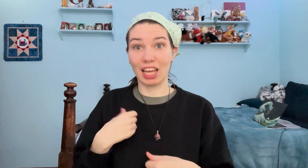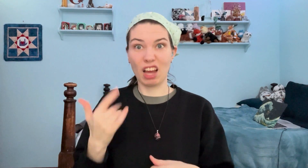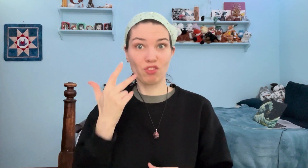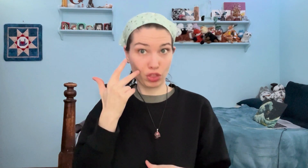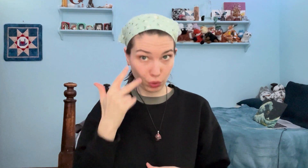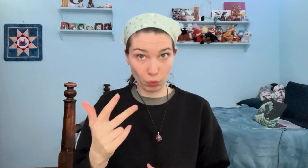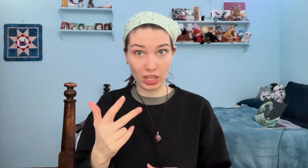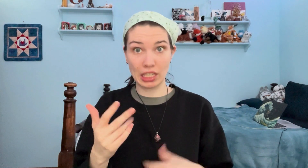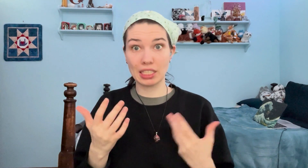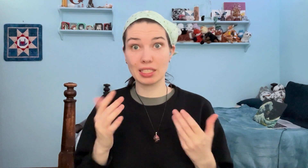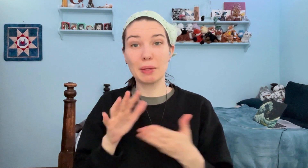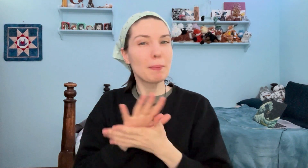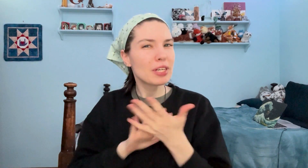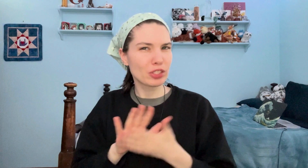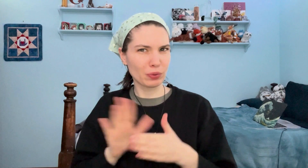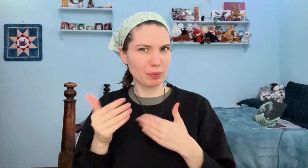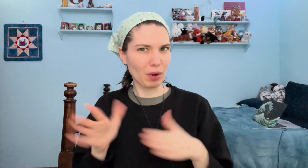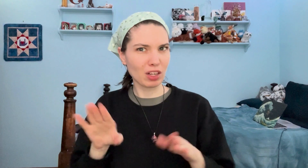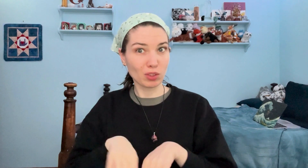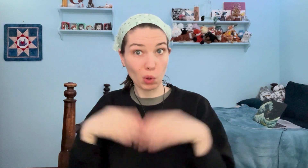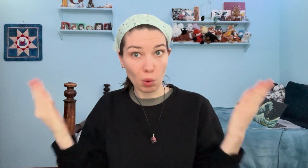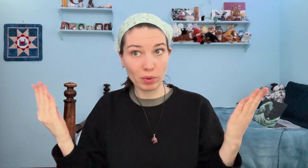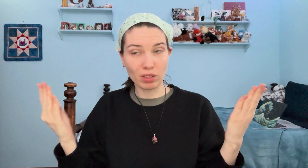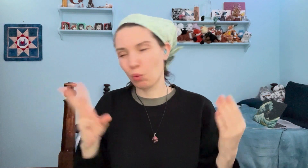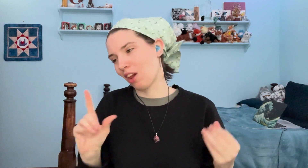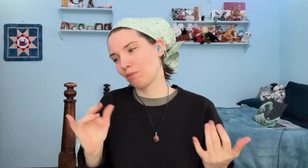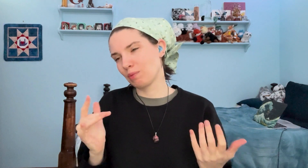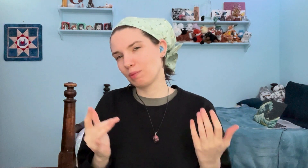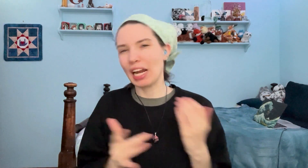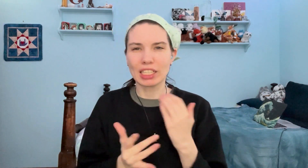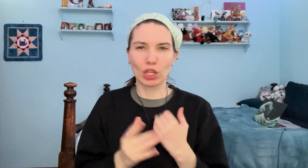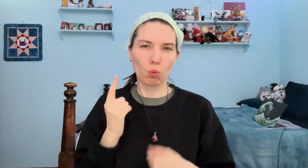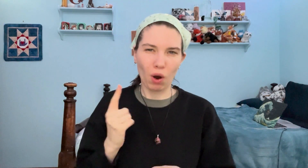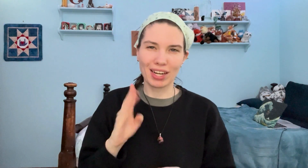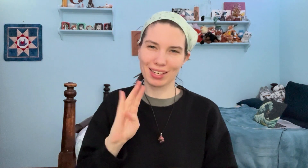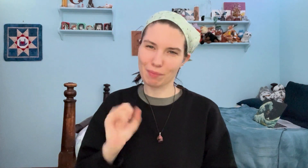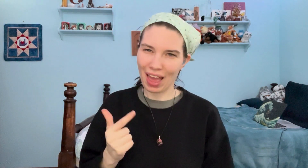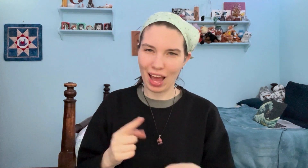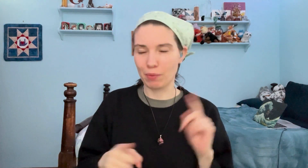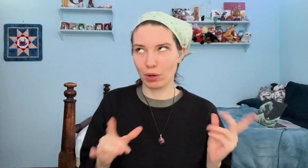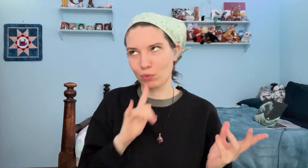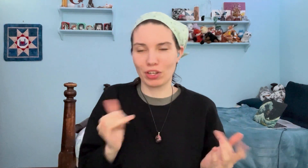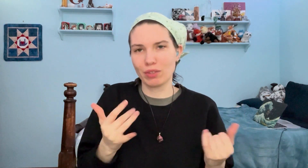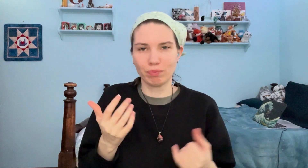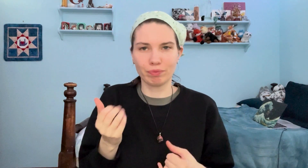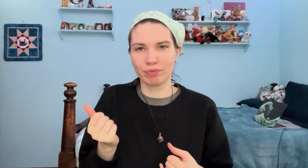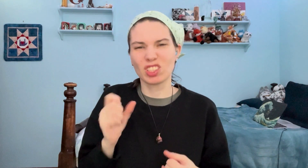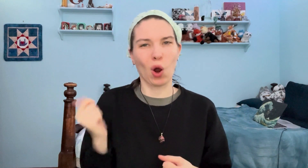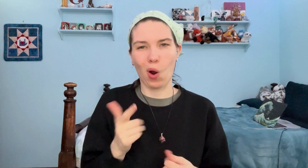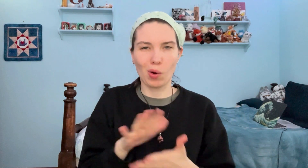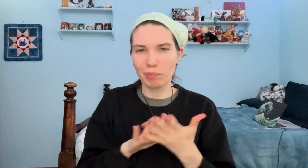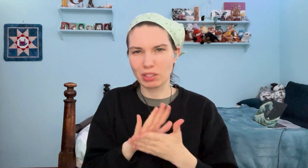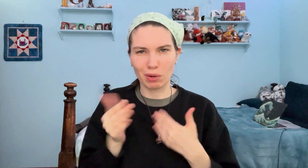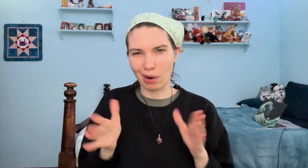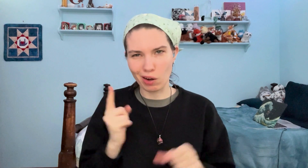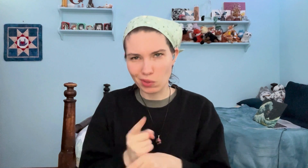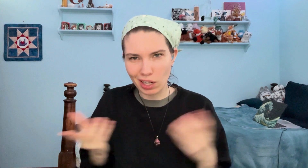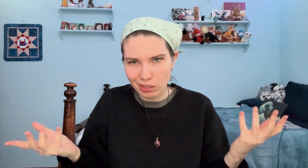I have 3 mystery boxes to open Well, technically one is a bag, but really - they're all mystery boxes, right?